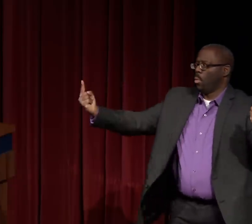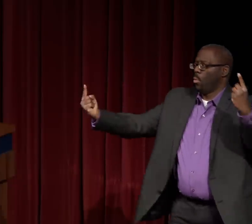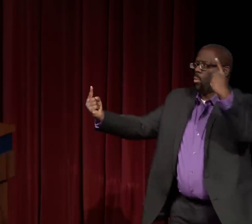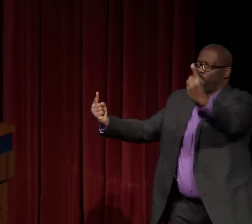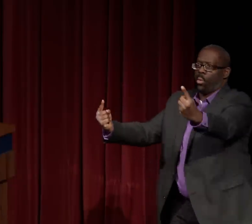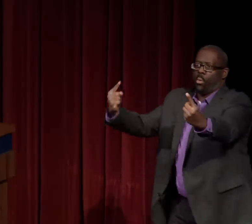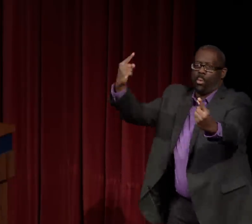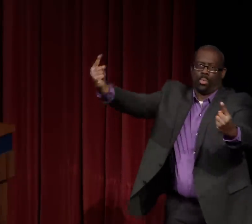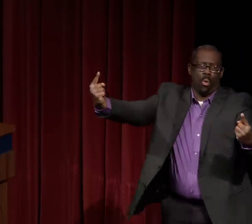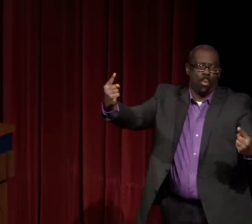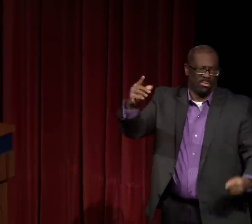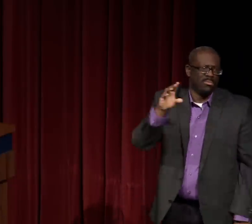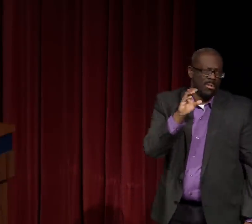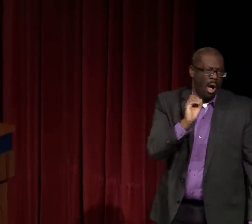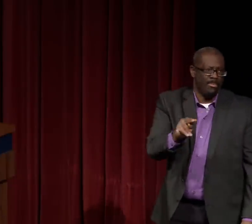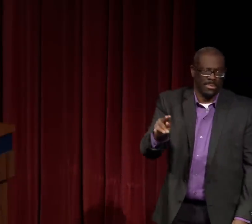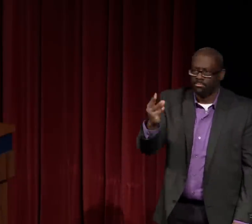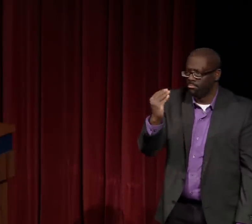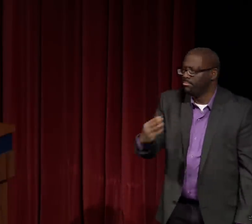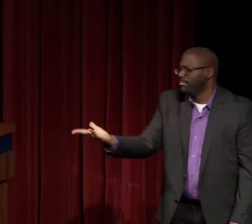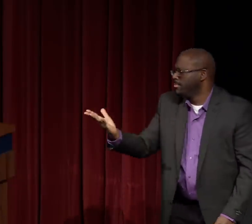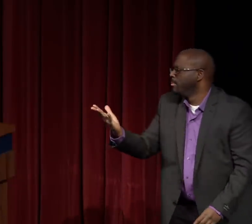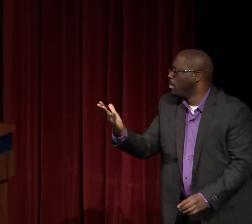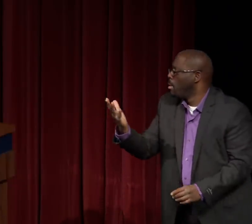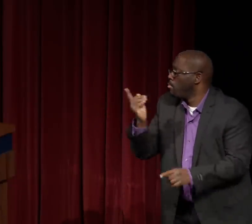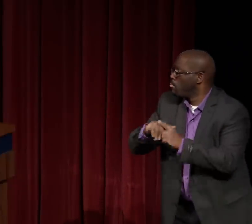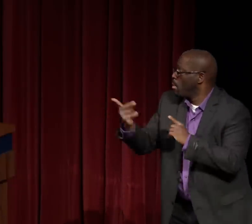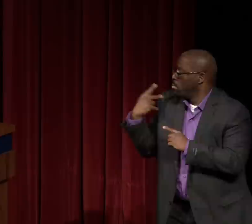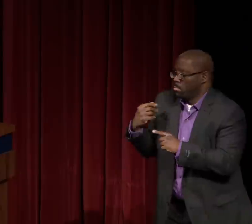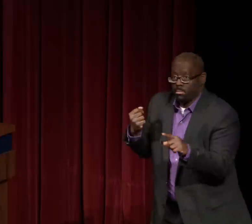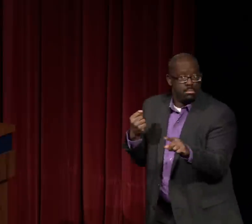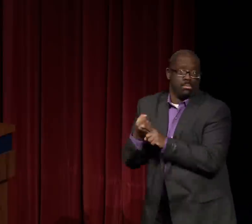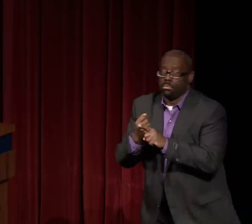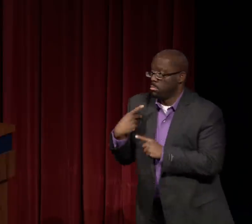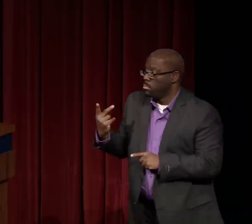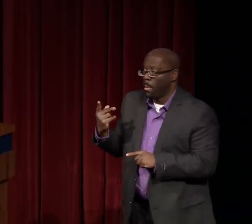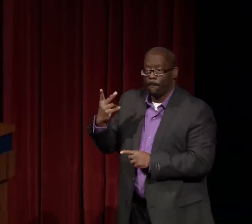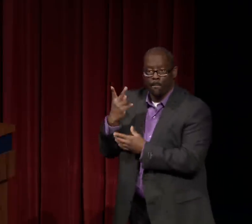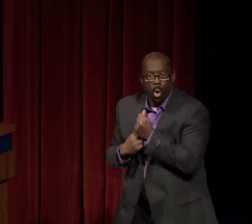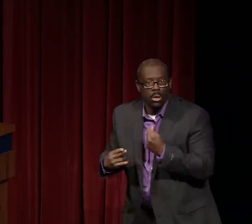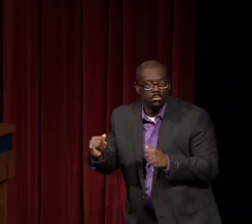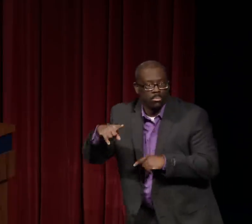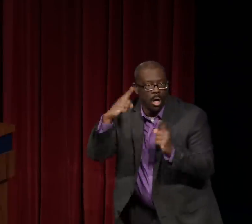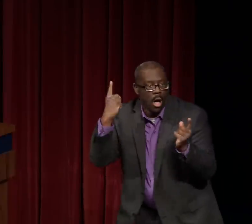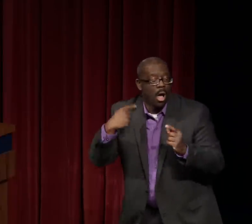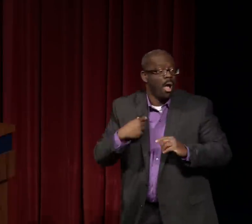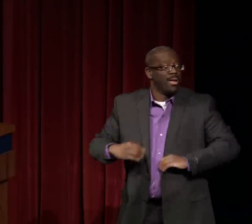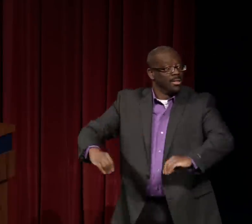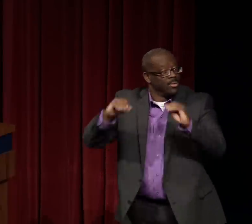usually to have just one. You know, you're going to have one in a program. One at a university.